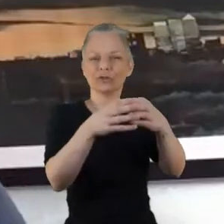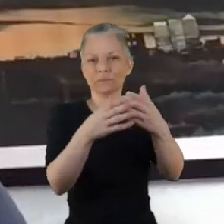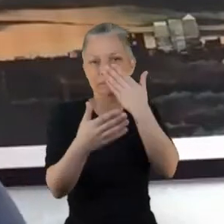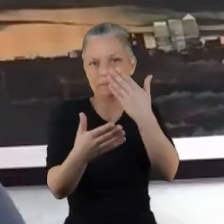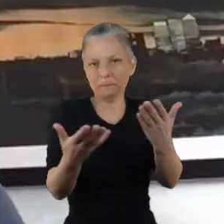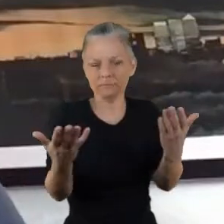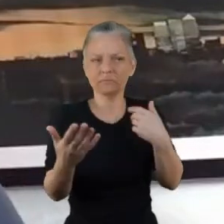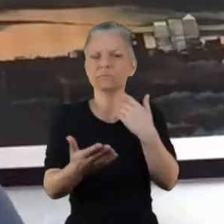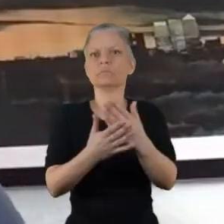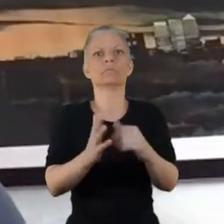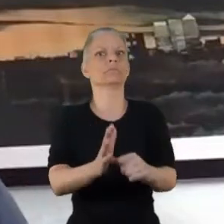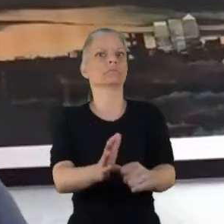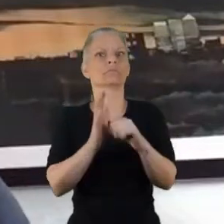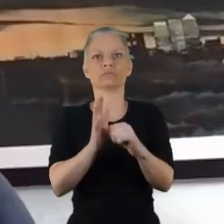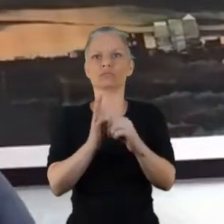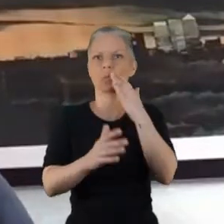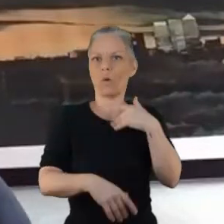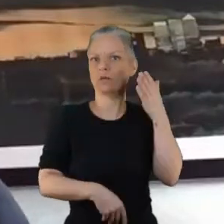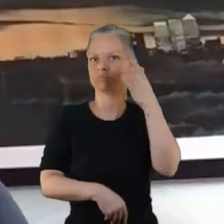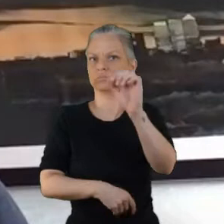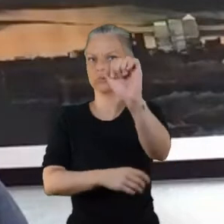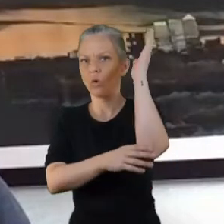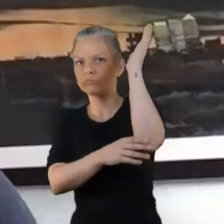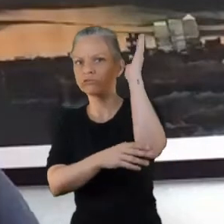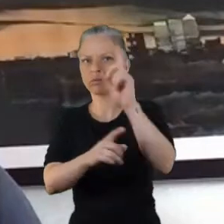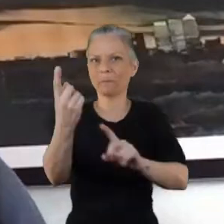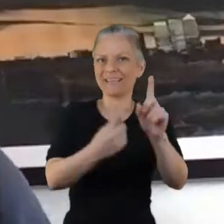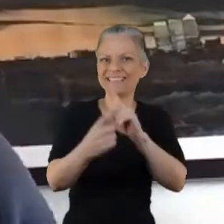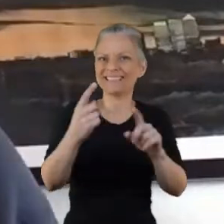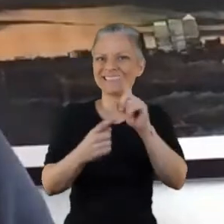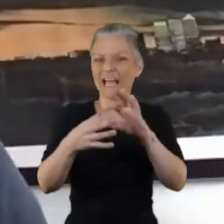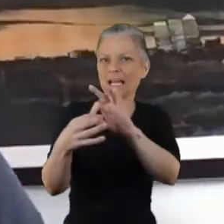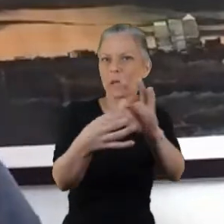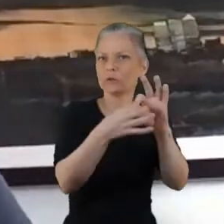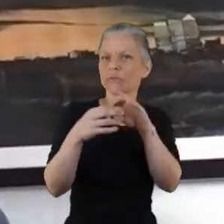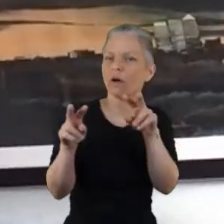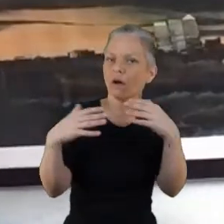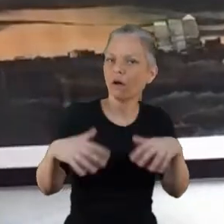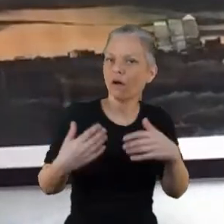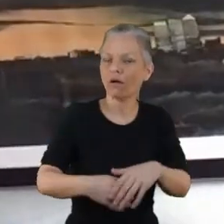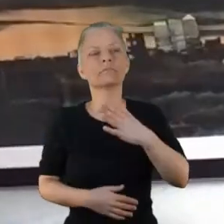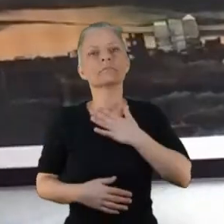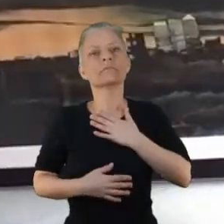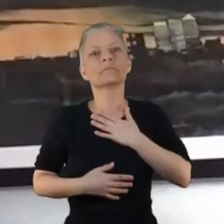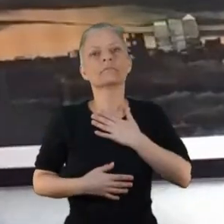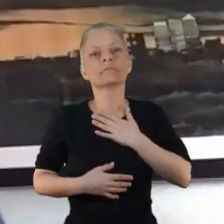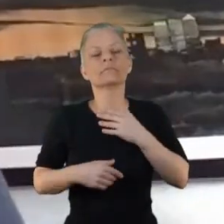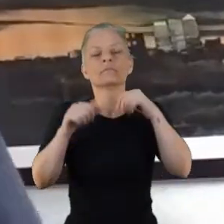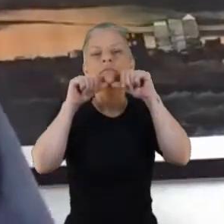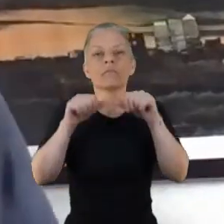need to be as open as possible so um. But then having lived experience people beside you and it's really important as peer support